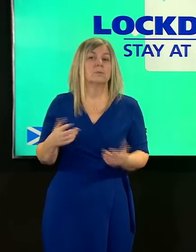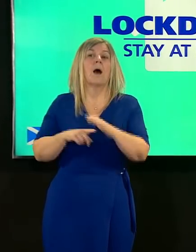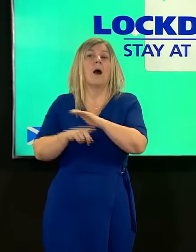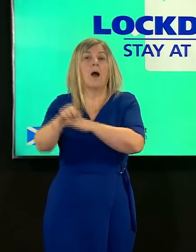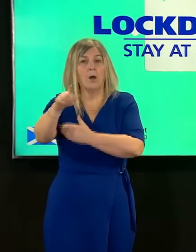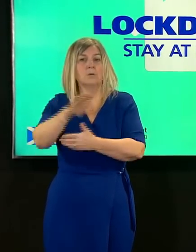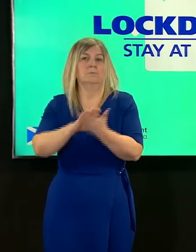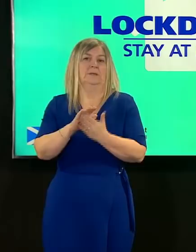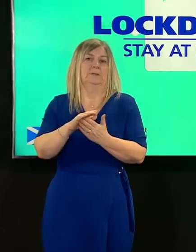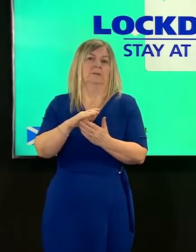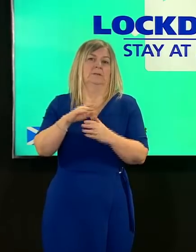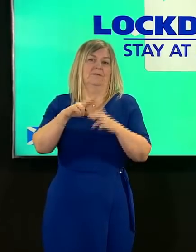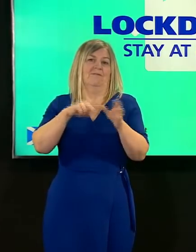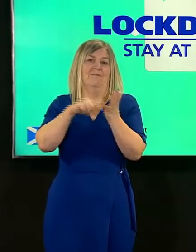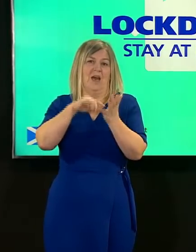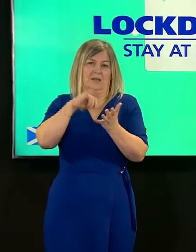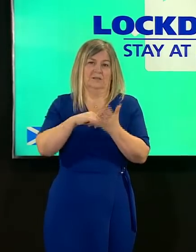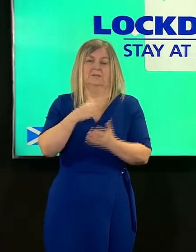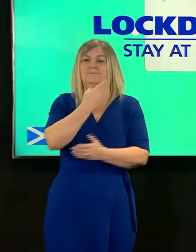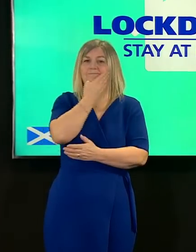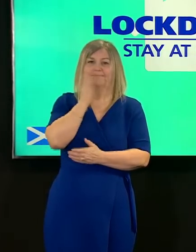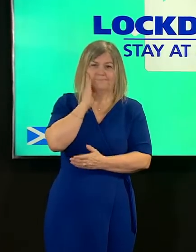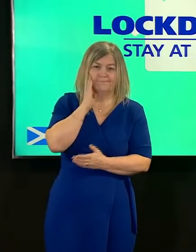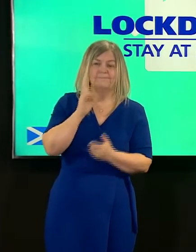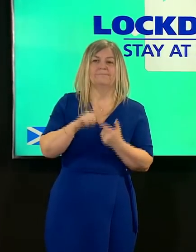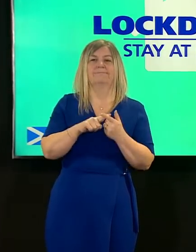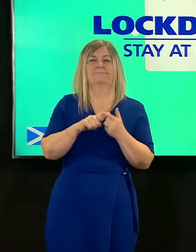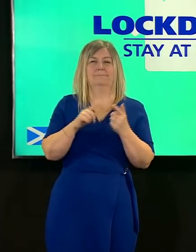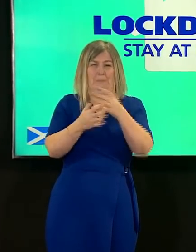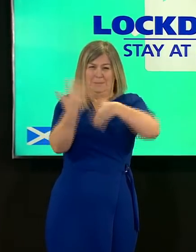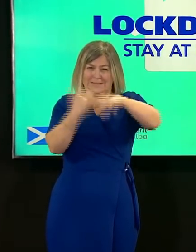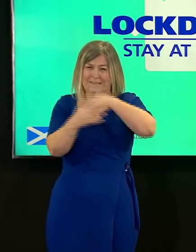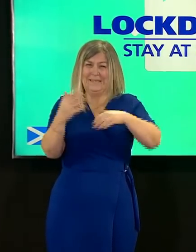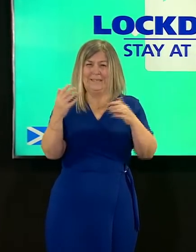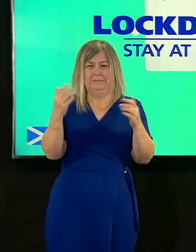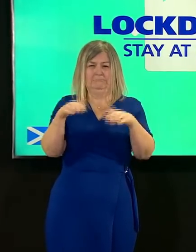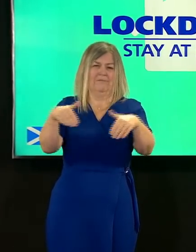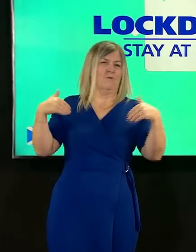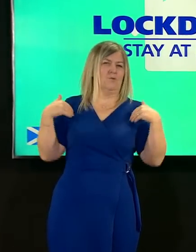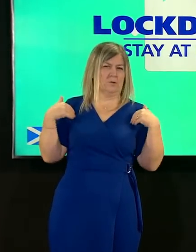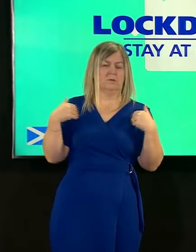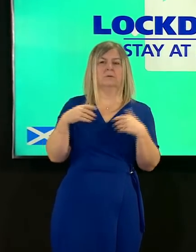guidance the face coverings the avoiding crowded places the cleaning hands and hard surfaces